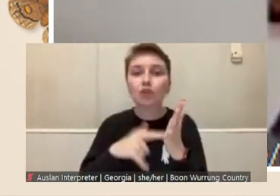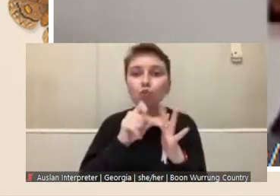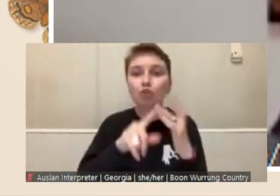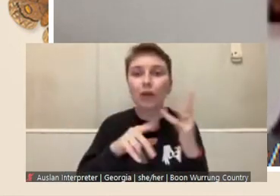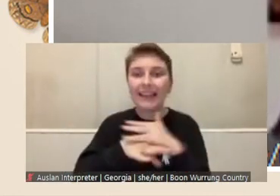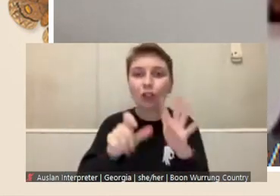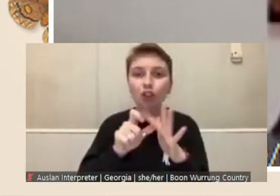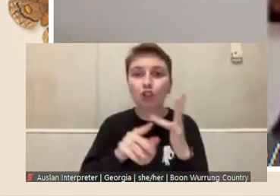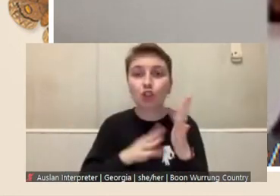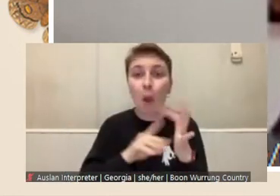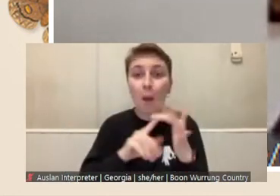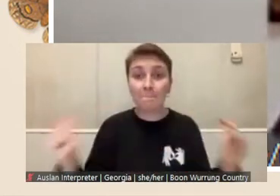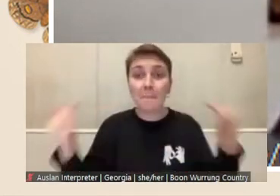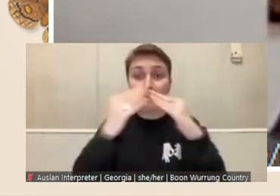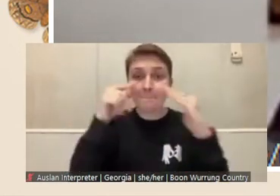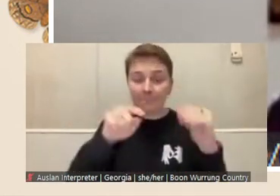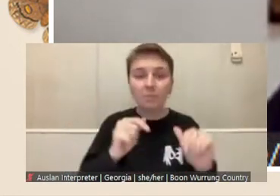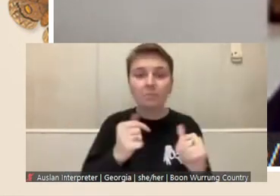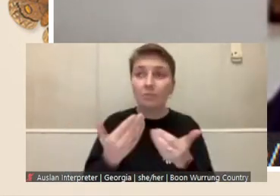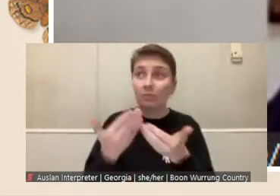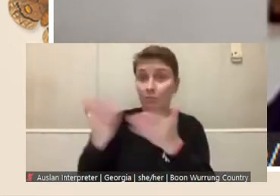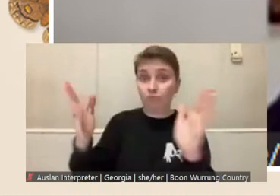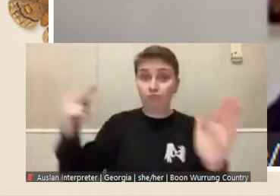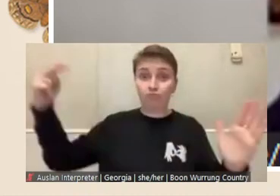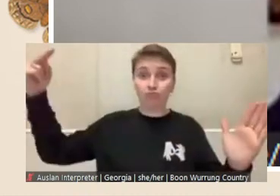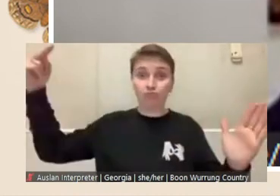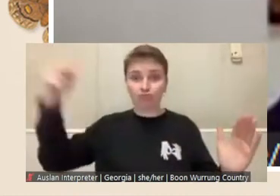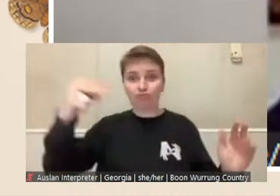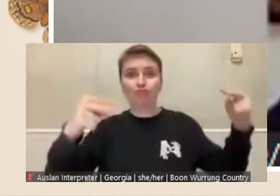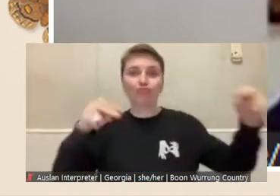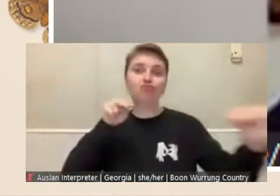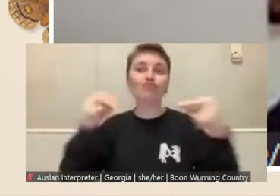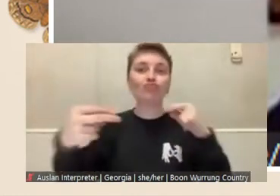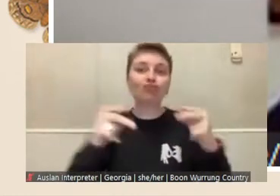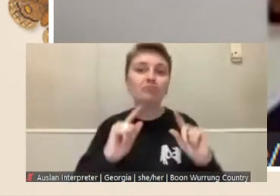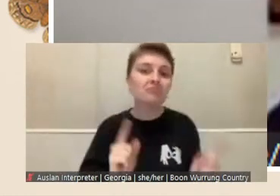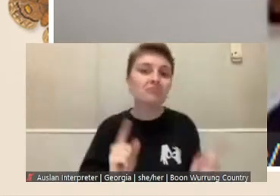to give the wider community an insight into the fellows' research and creative process.